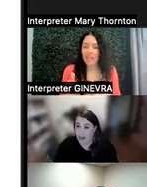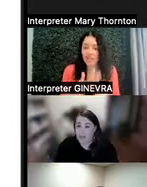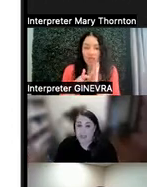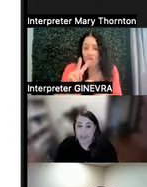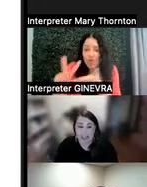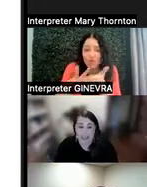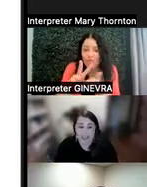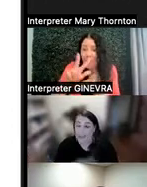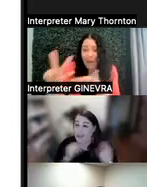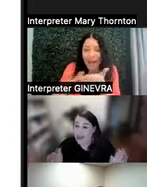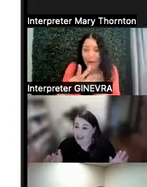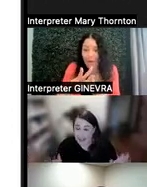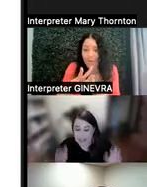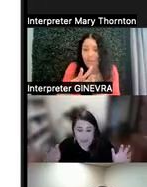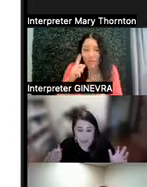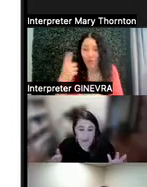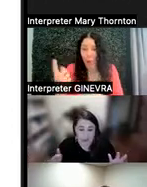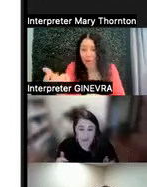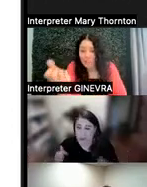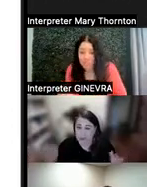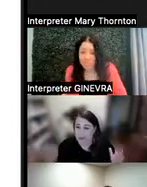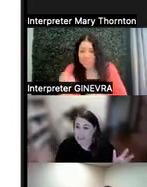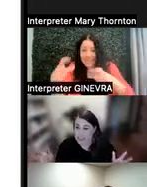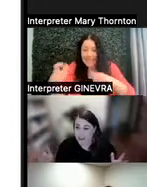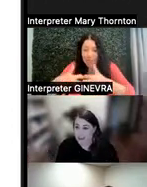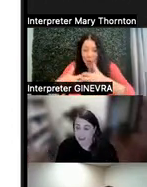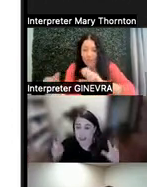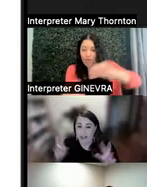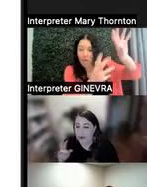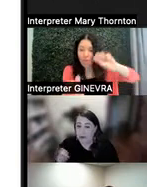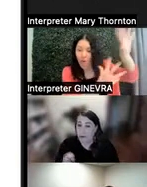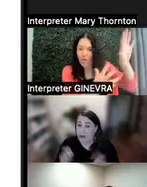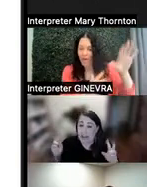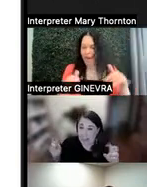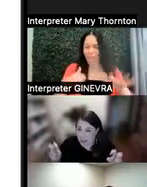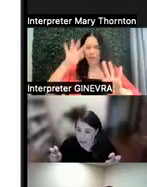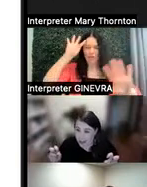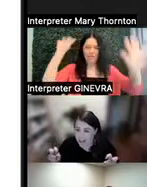Because in a lot of ways this would be a person who would have been considered pretty, quote-unquote, high-functioning.